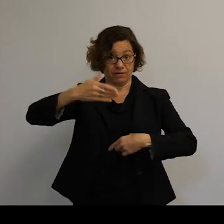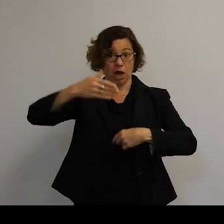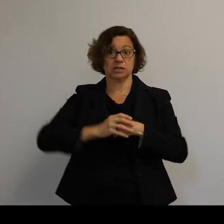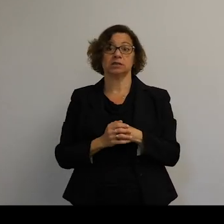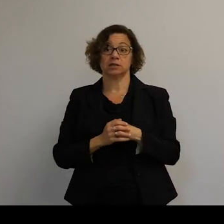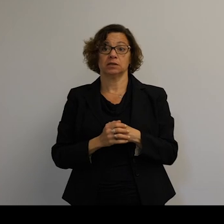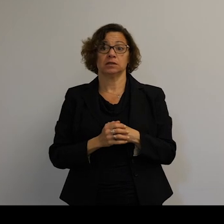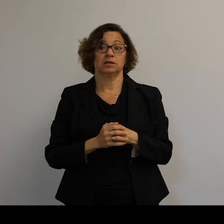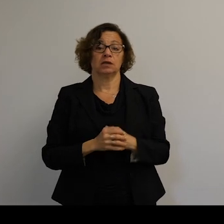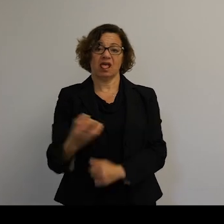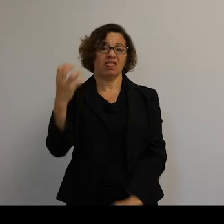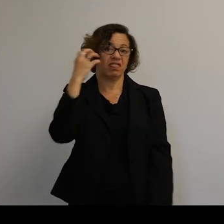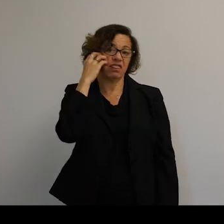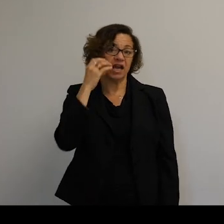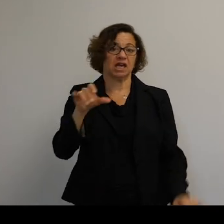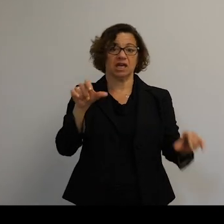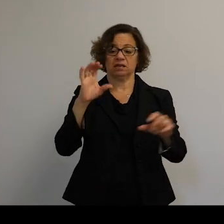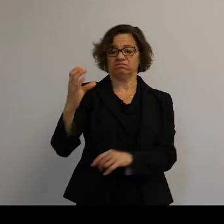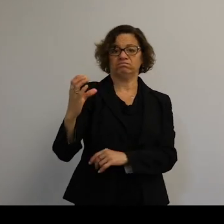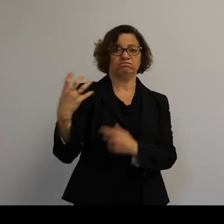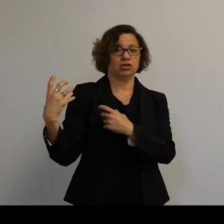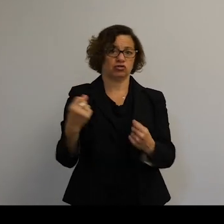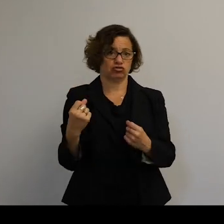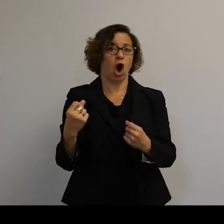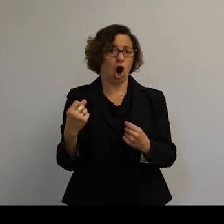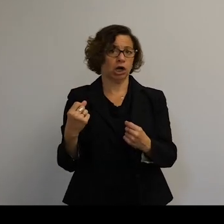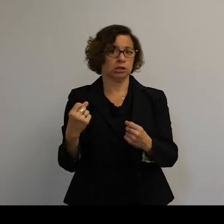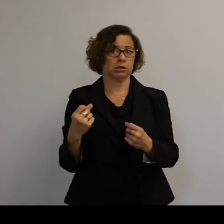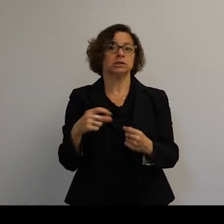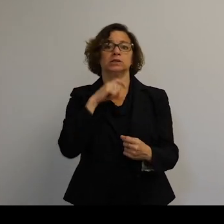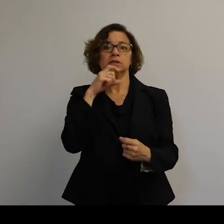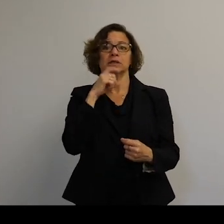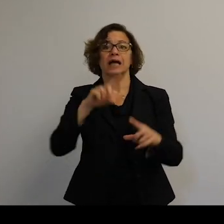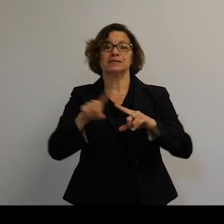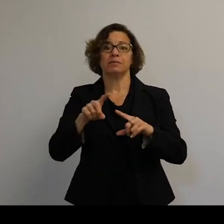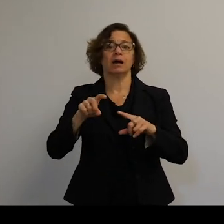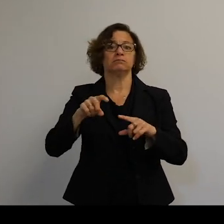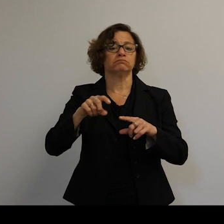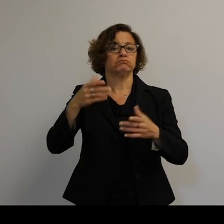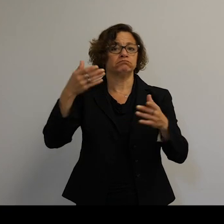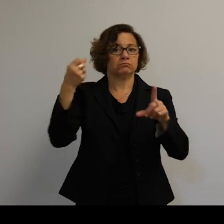is many inches thick, an incredibly strong structure. Big chunks were taken out by impacts.